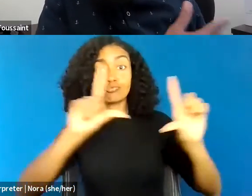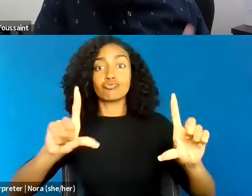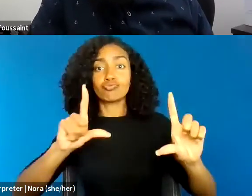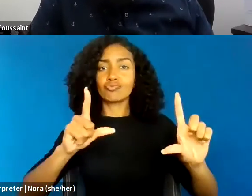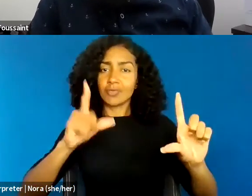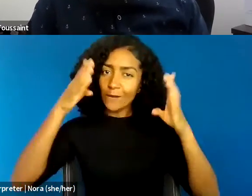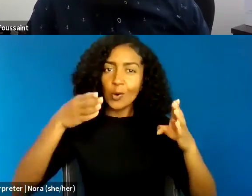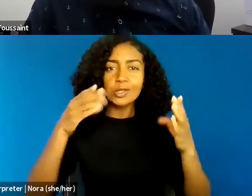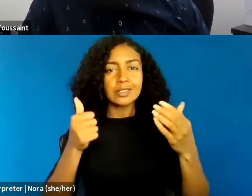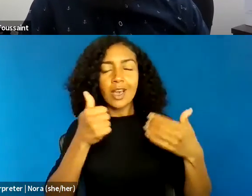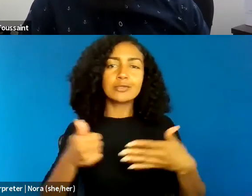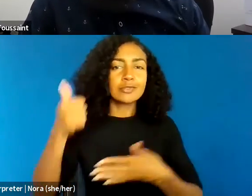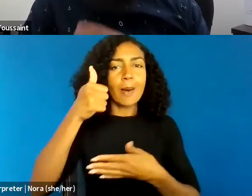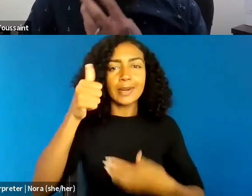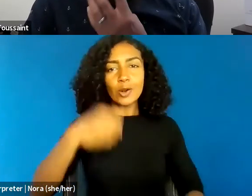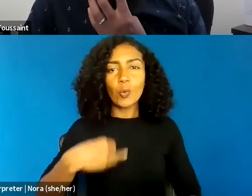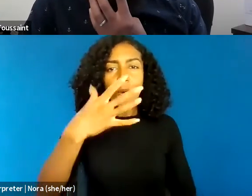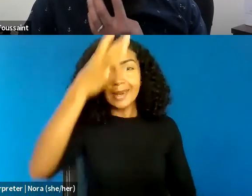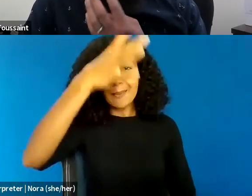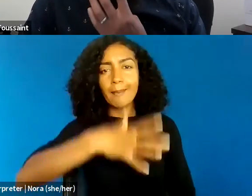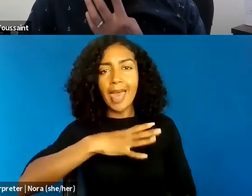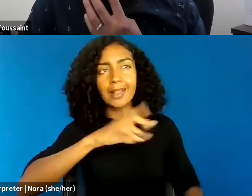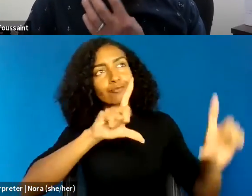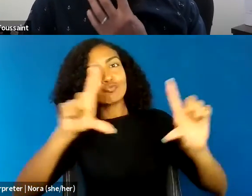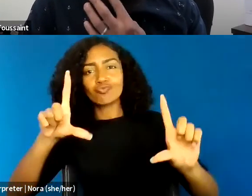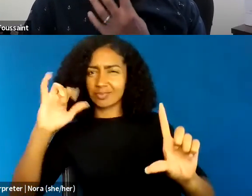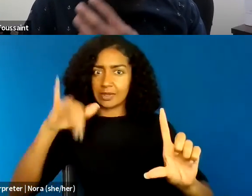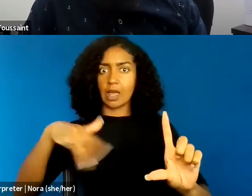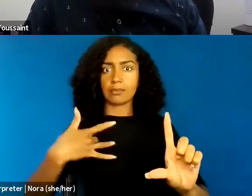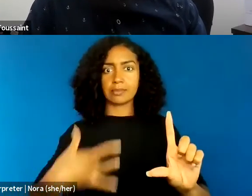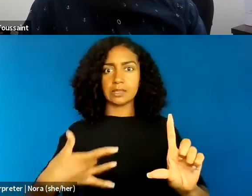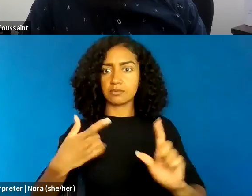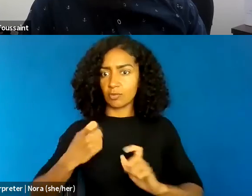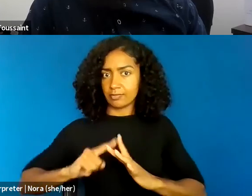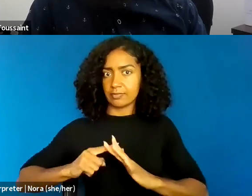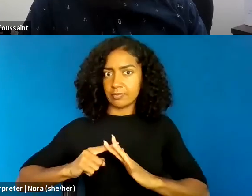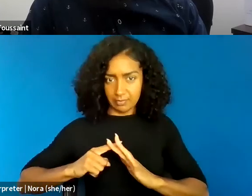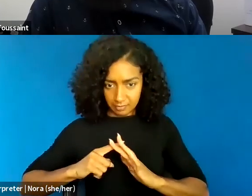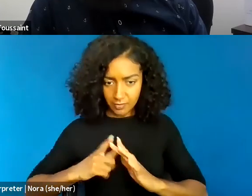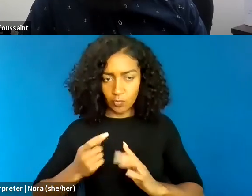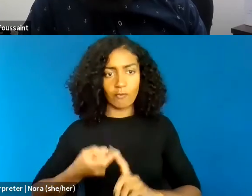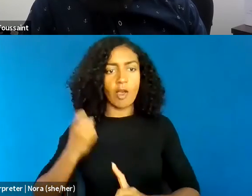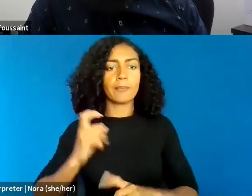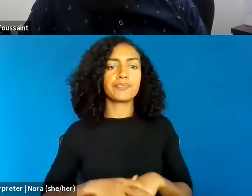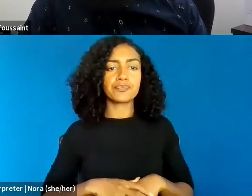And so I think when we talk about, you know, policing the public square,